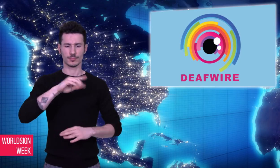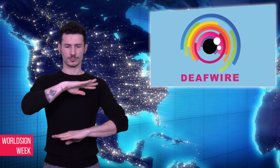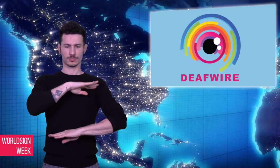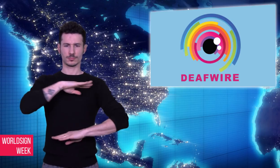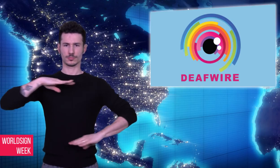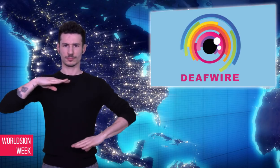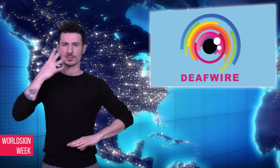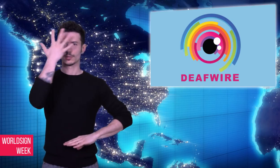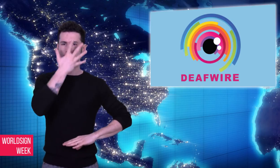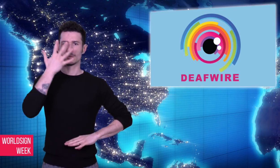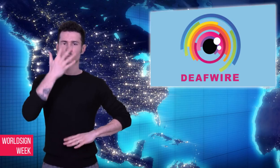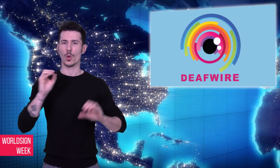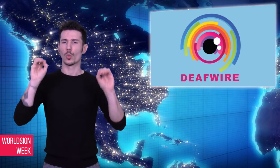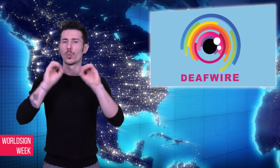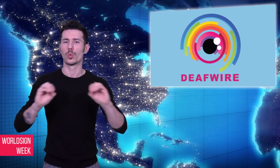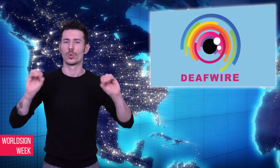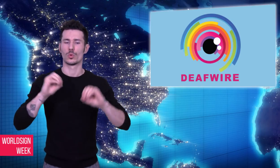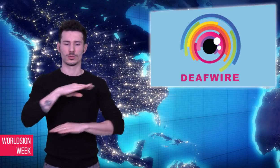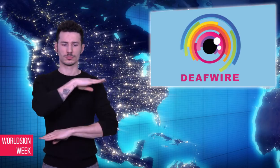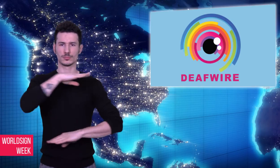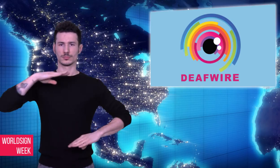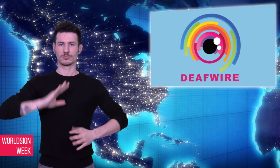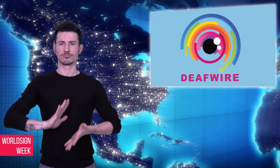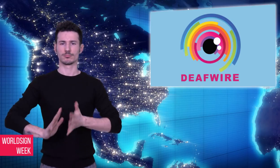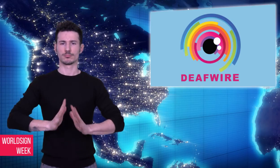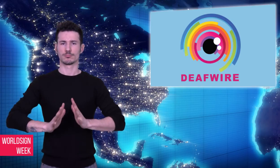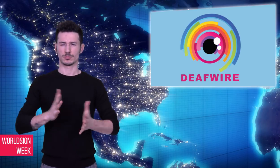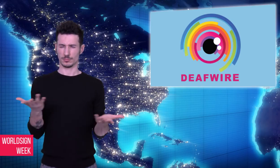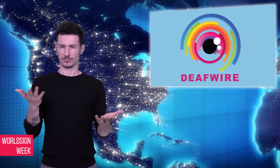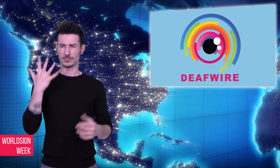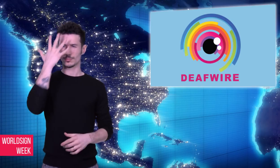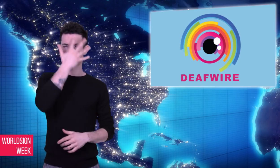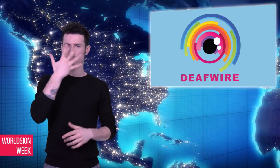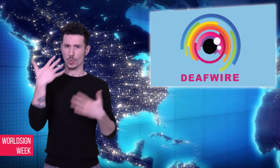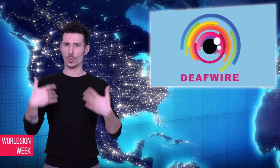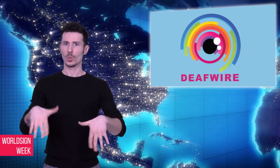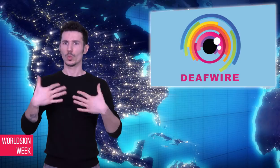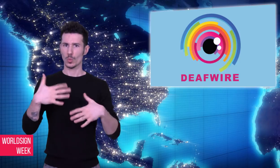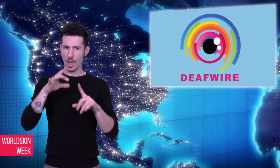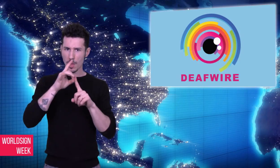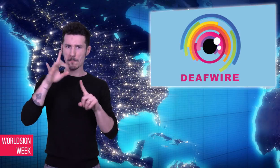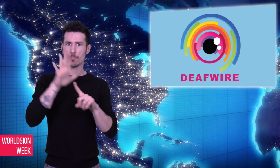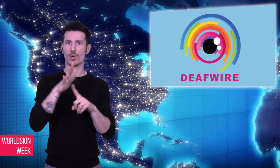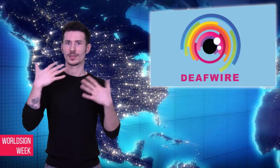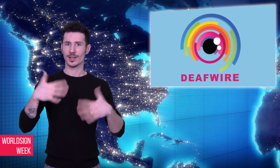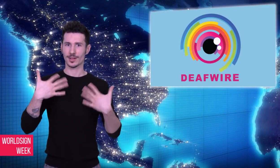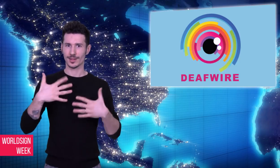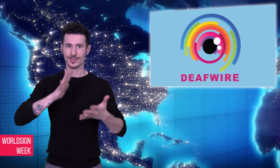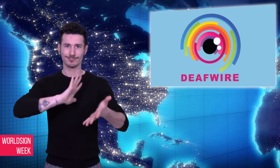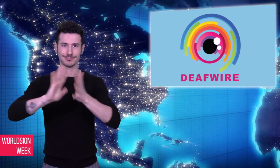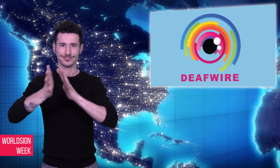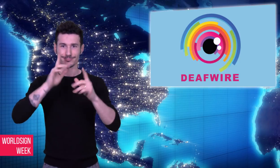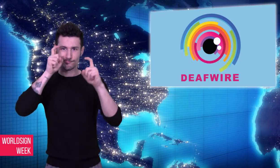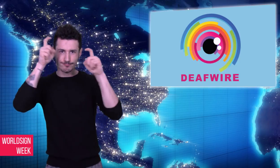arms, hands were shown but not her